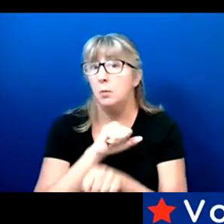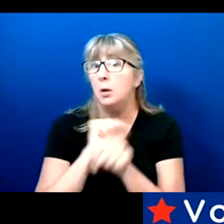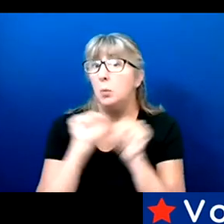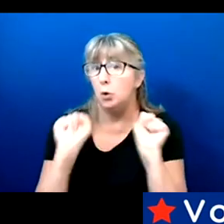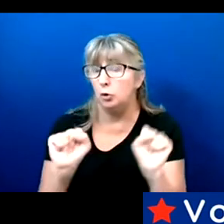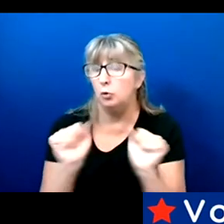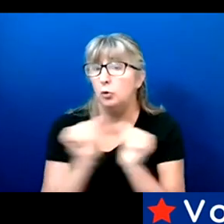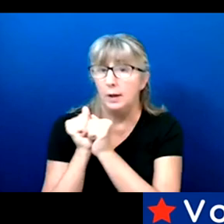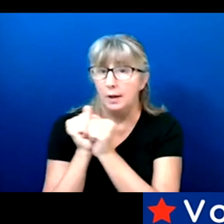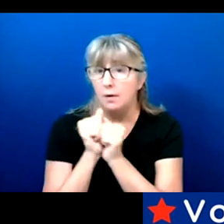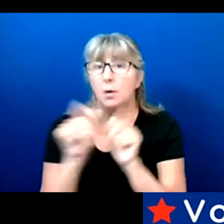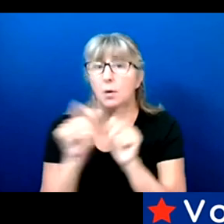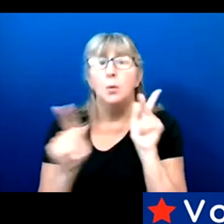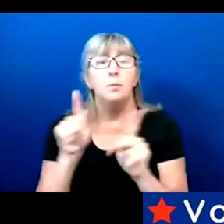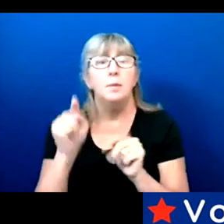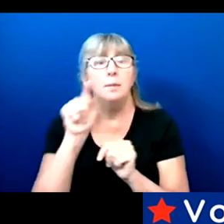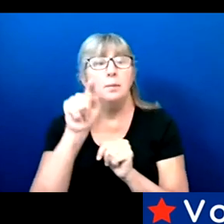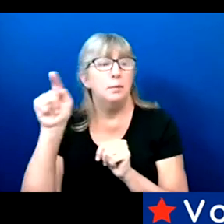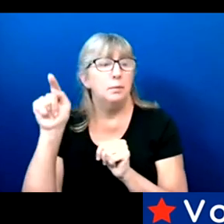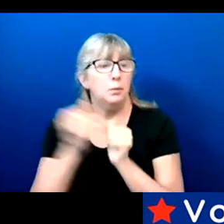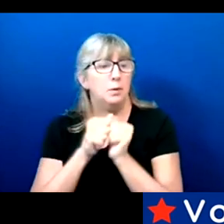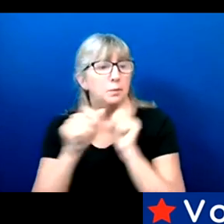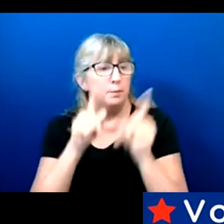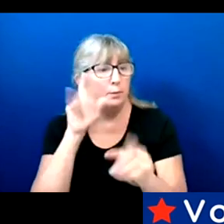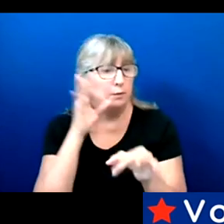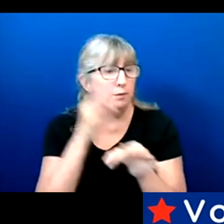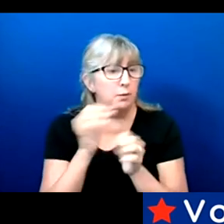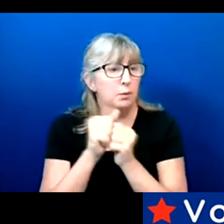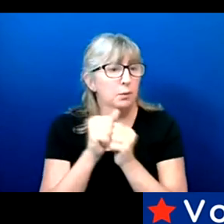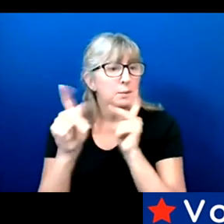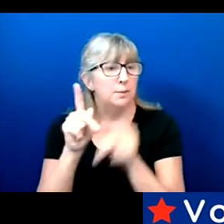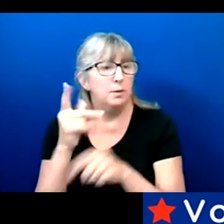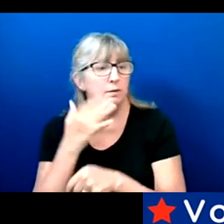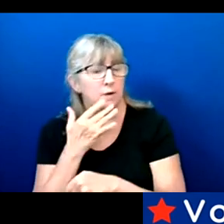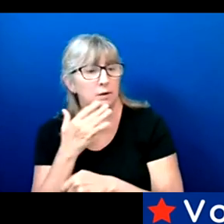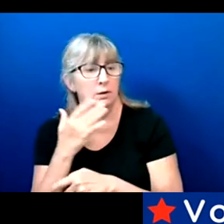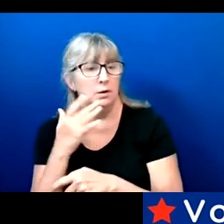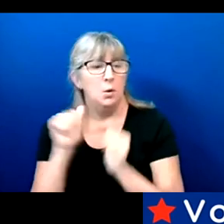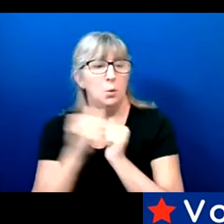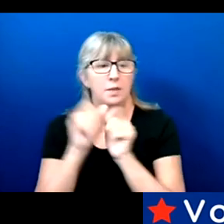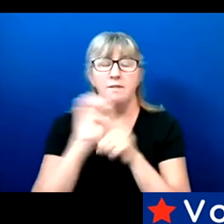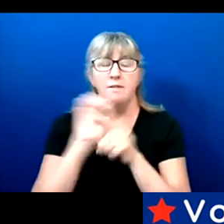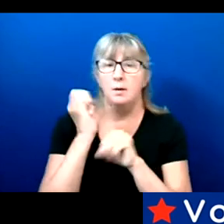people of faith, with people of color constituency groups, with environmental groups.